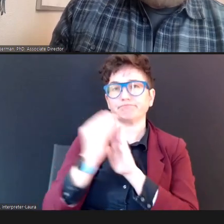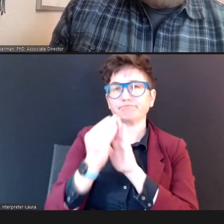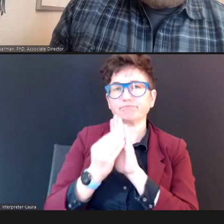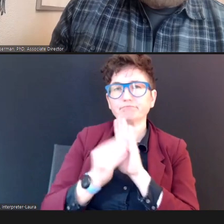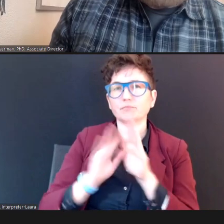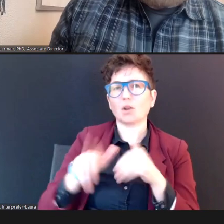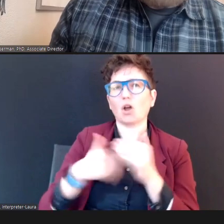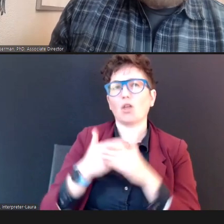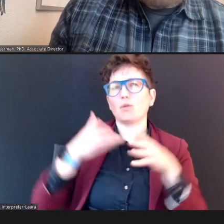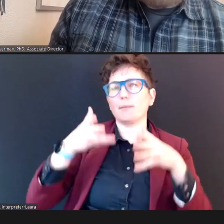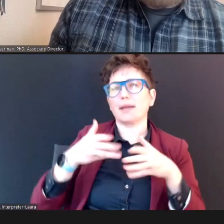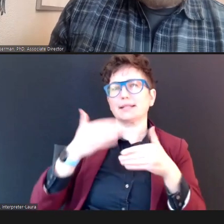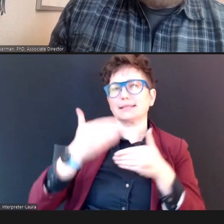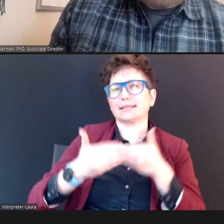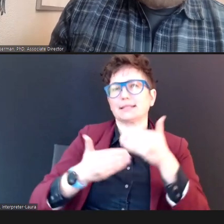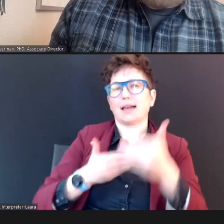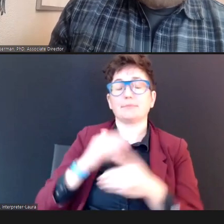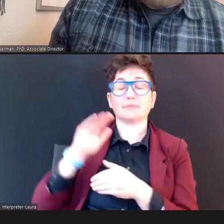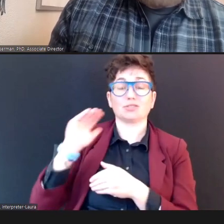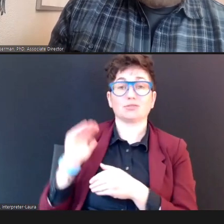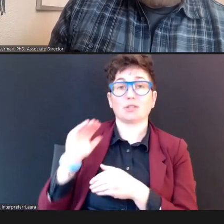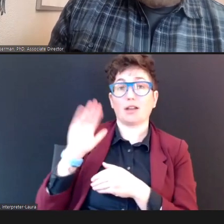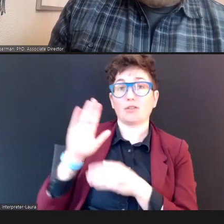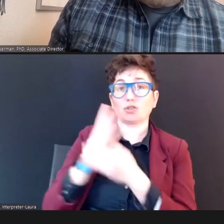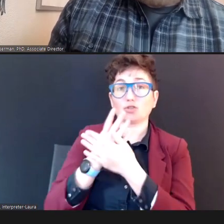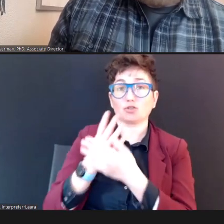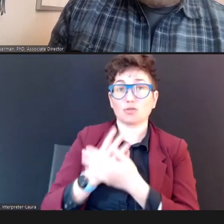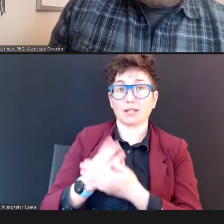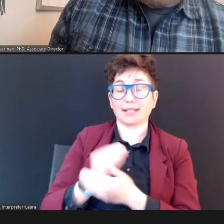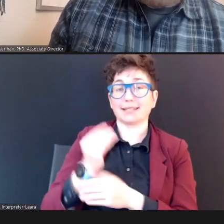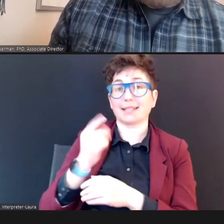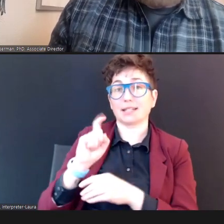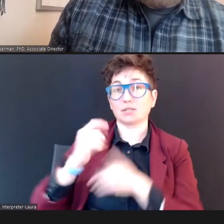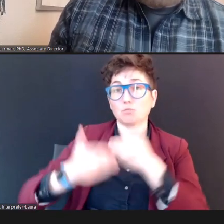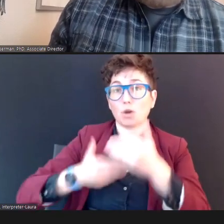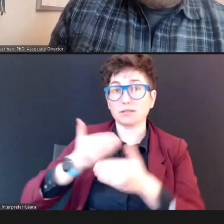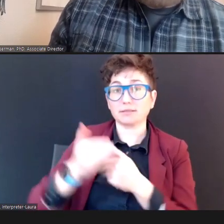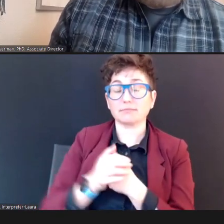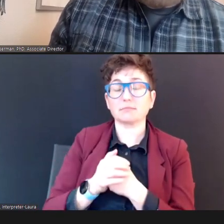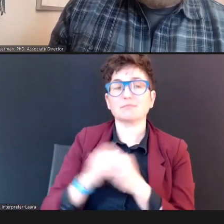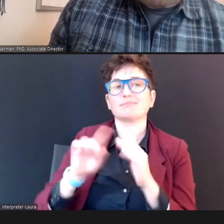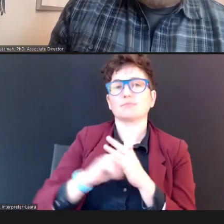with the results of the middle ear consultation. Dr. Terry Foust, AuD, CCC-A/SLP: